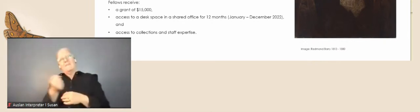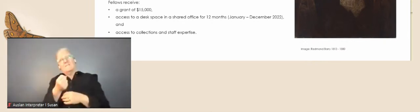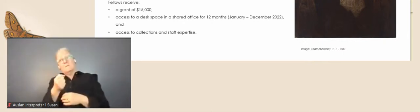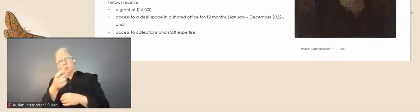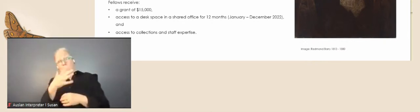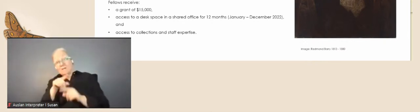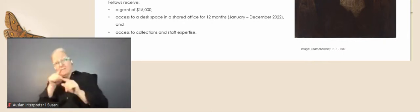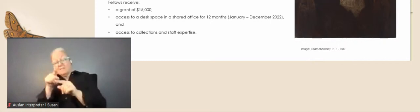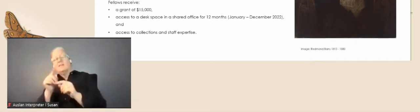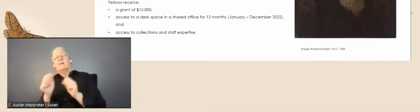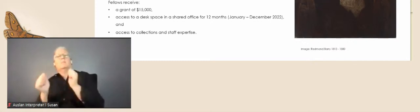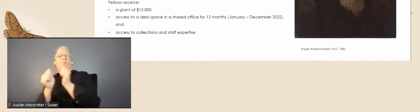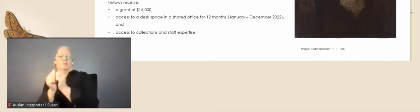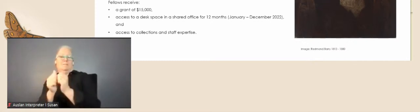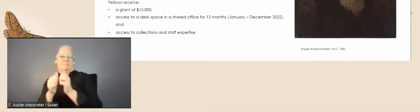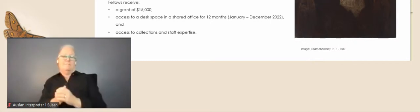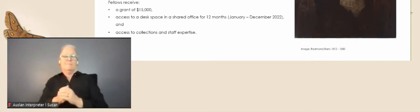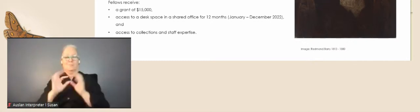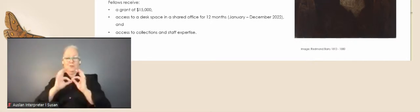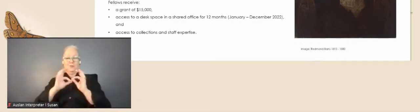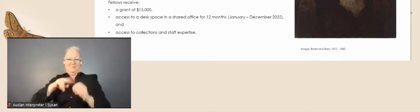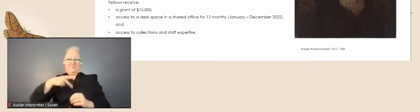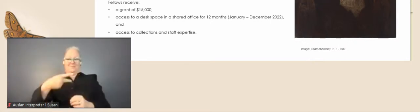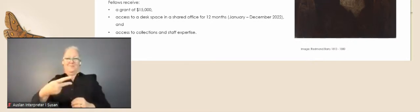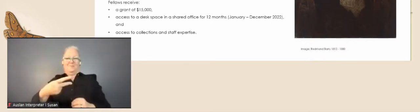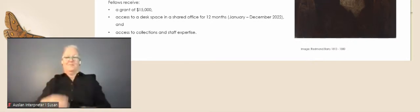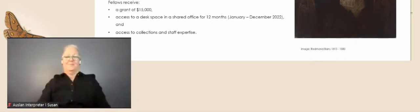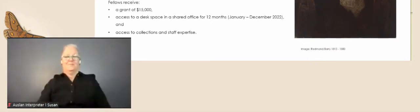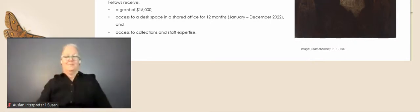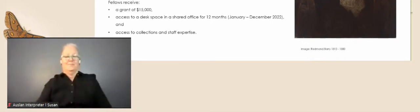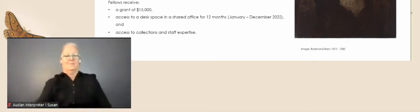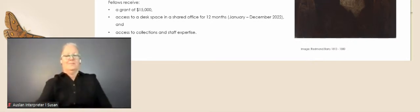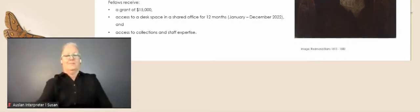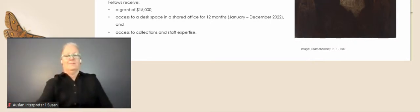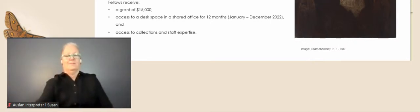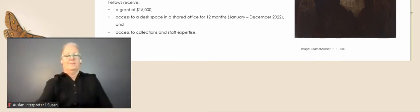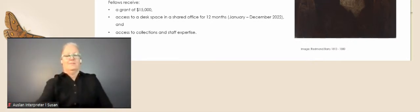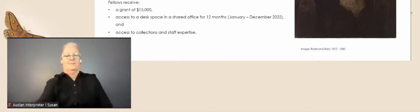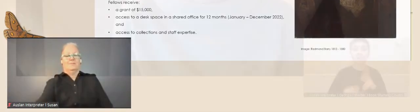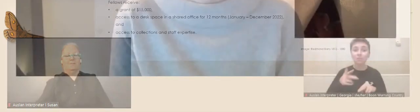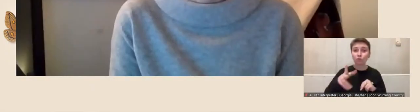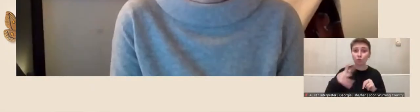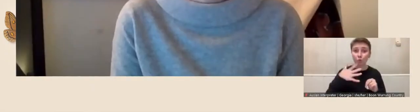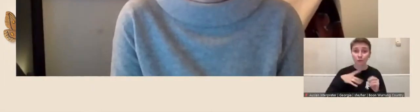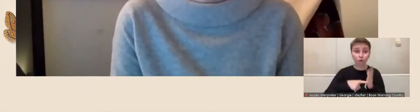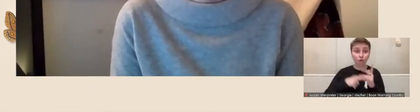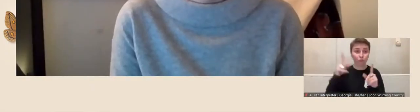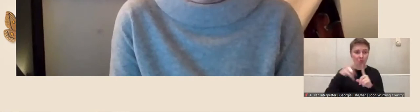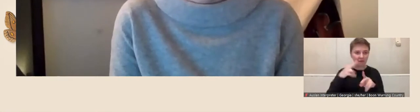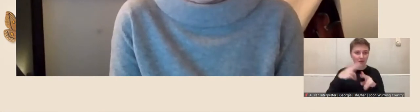If you're applying for the Redmond Barry Fellowship and you'd like to get a sense of the University collections then please do contact